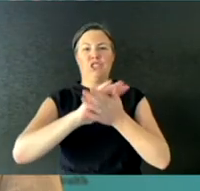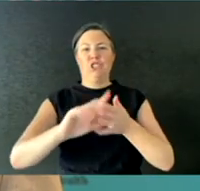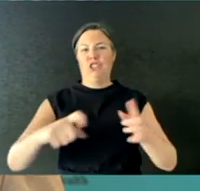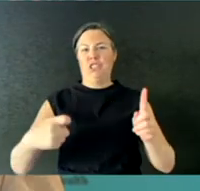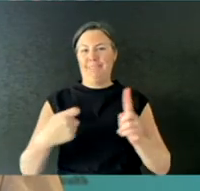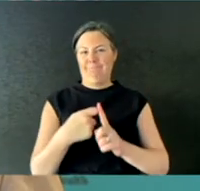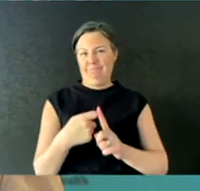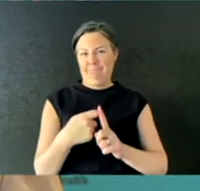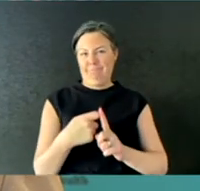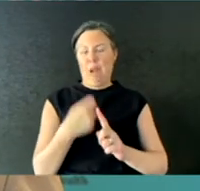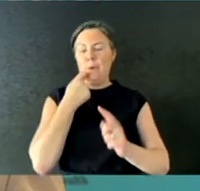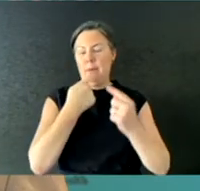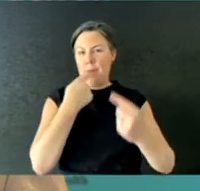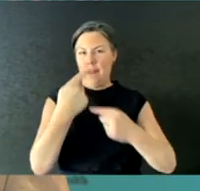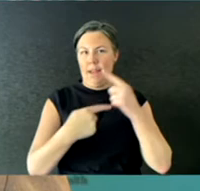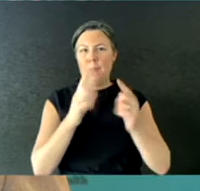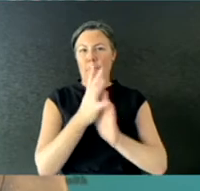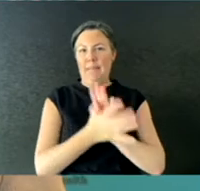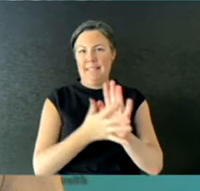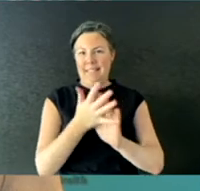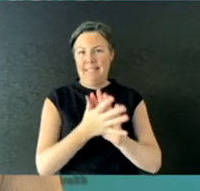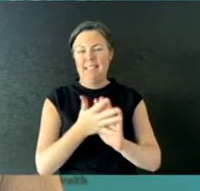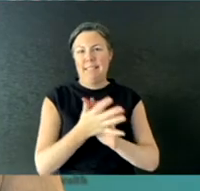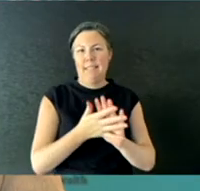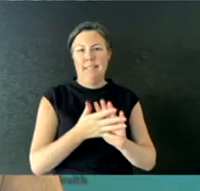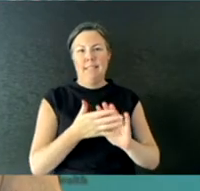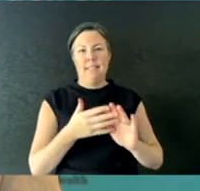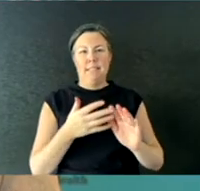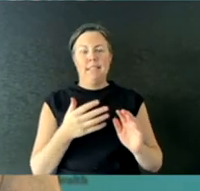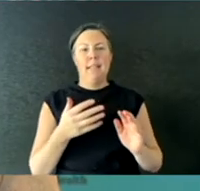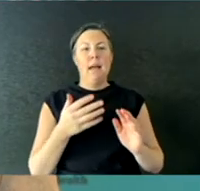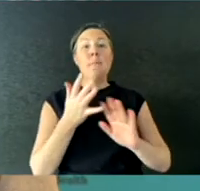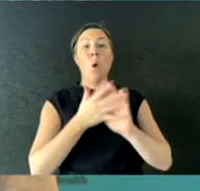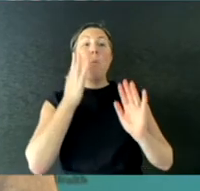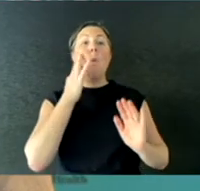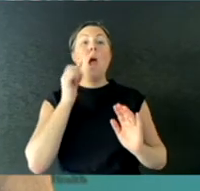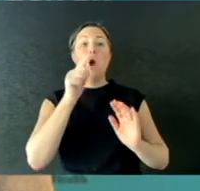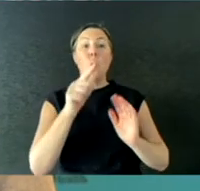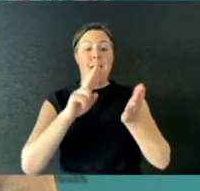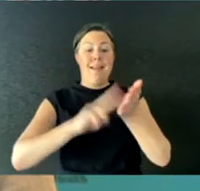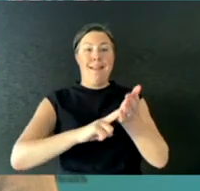A fit check, otherwise known in the US as a seal check, when you put on an N95 mask,